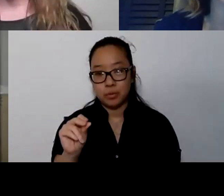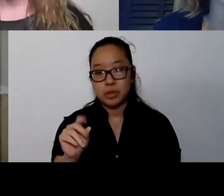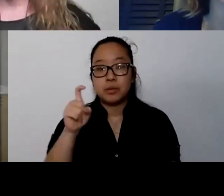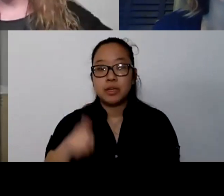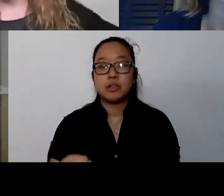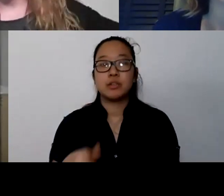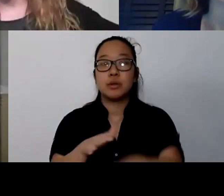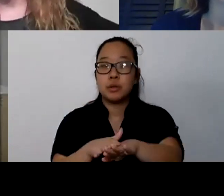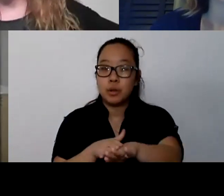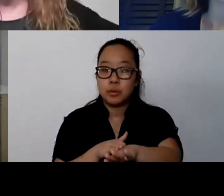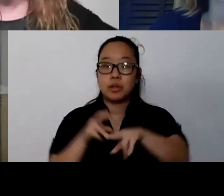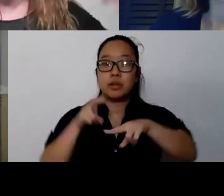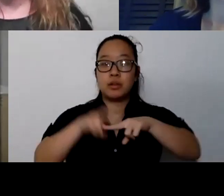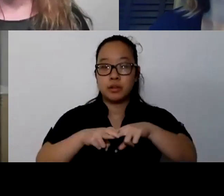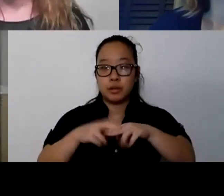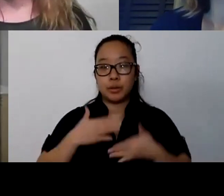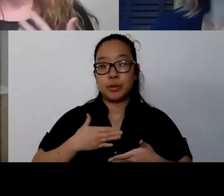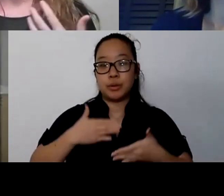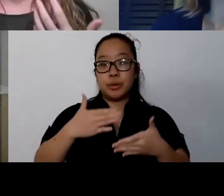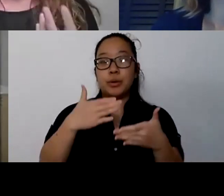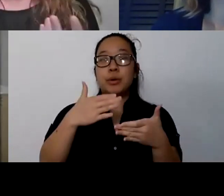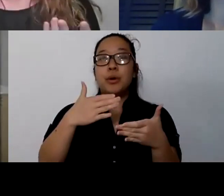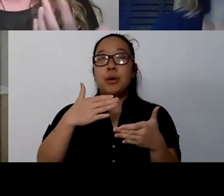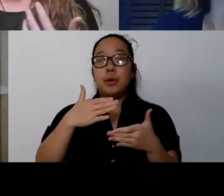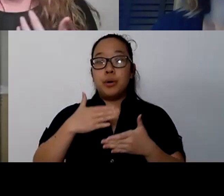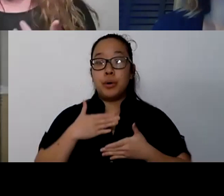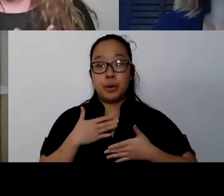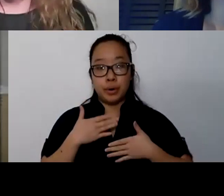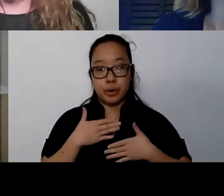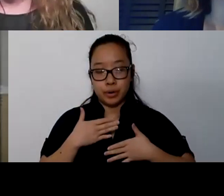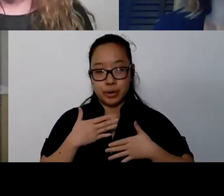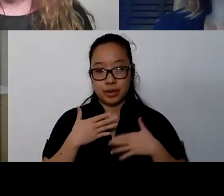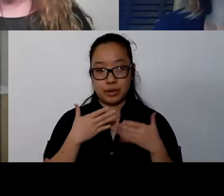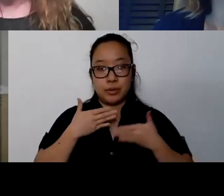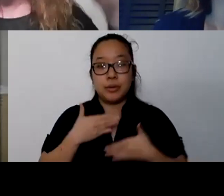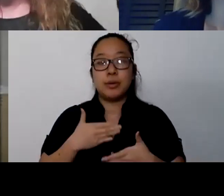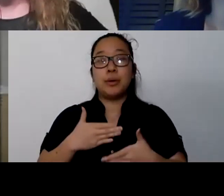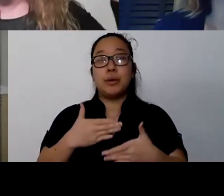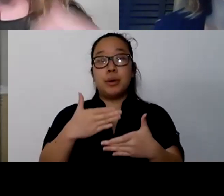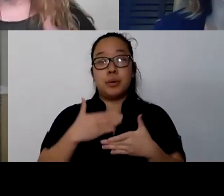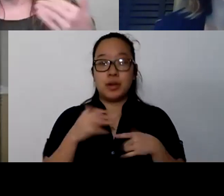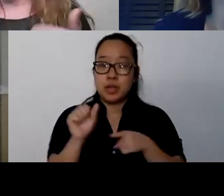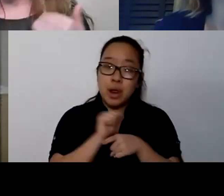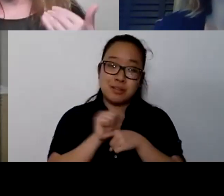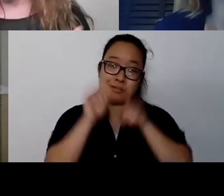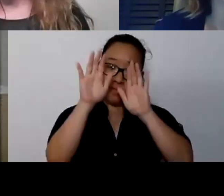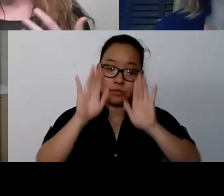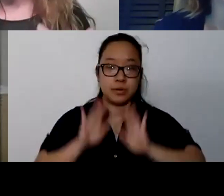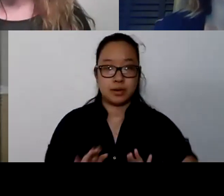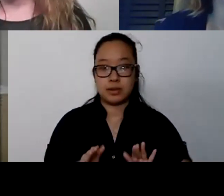when we're at that state to just (inhaling) right? Because when you're at that hyper state, your breathing maybe a little more shallow.